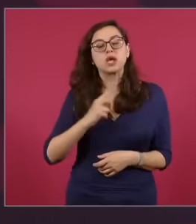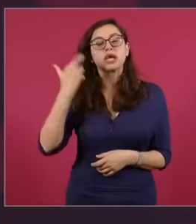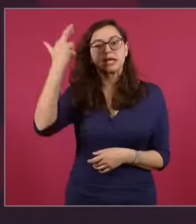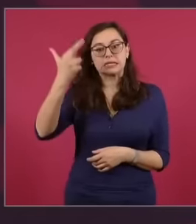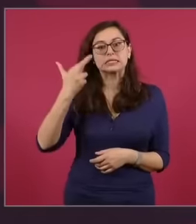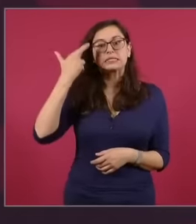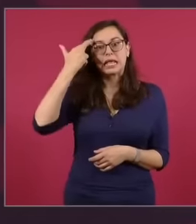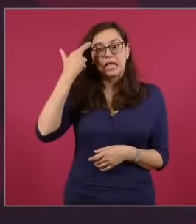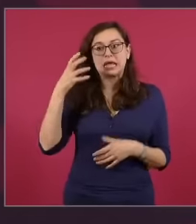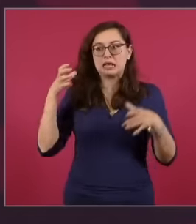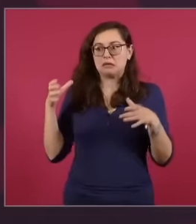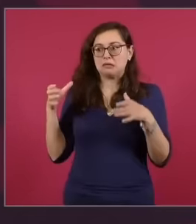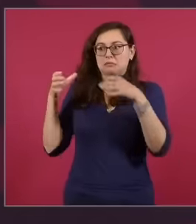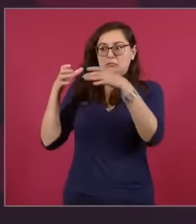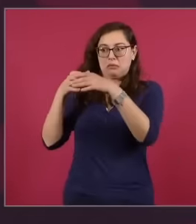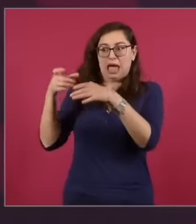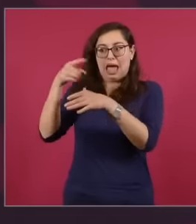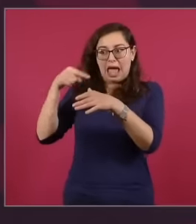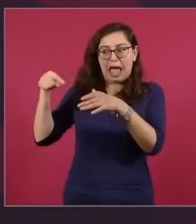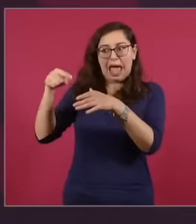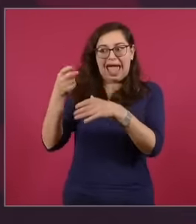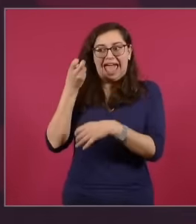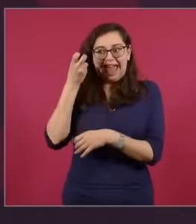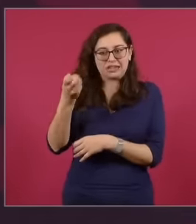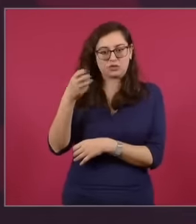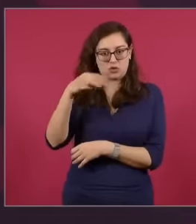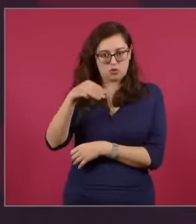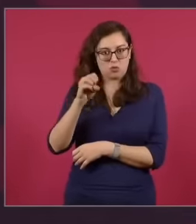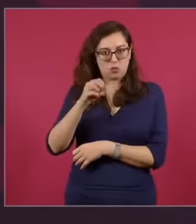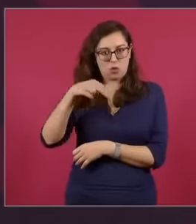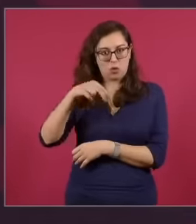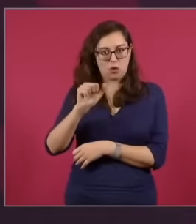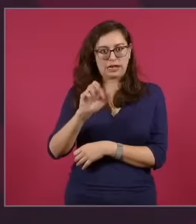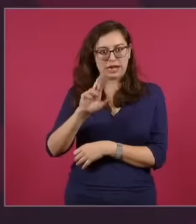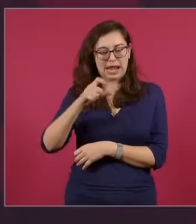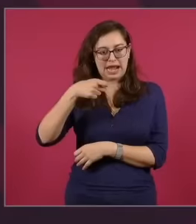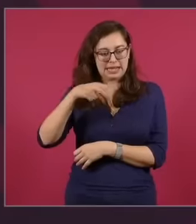royalty